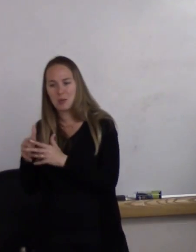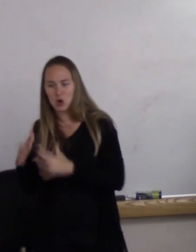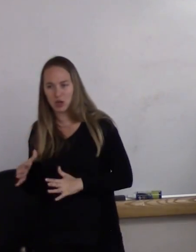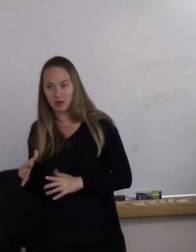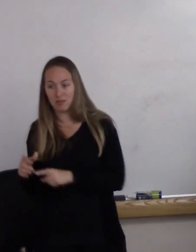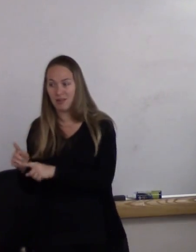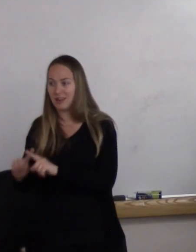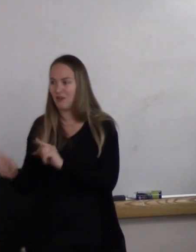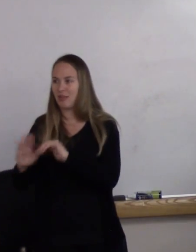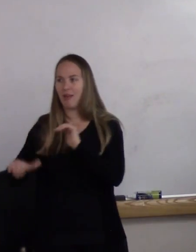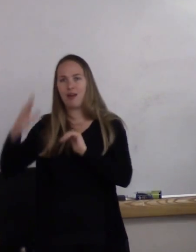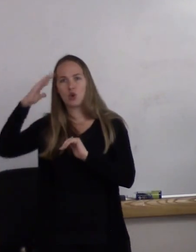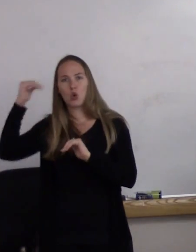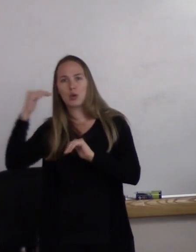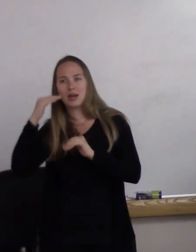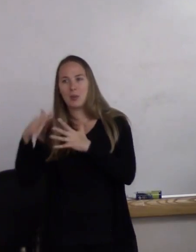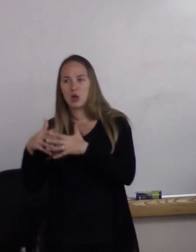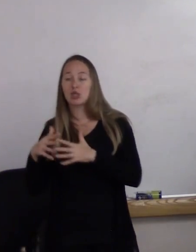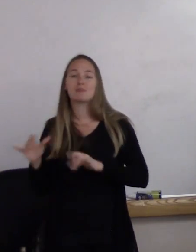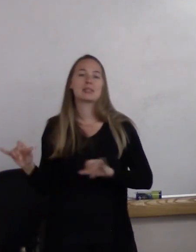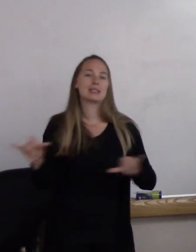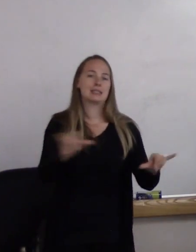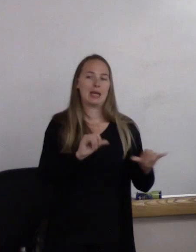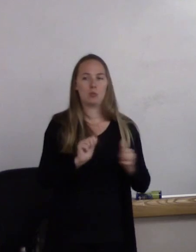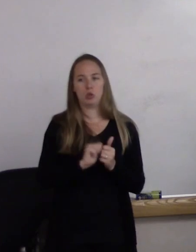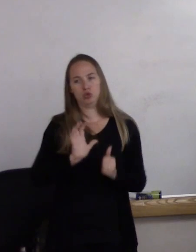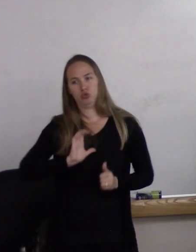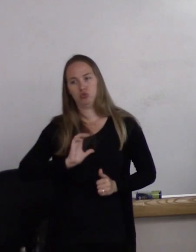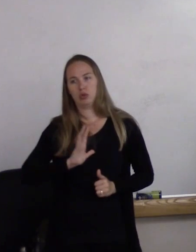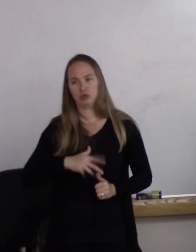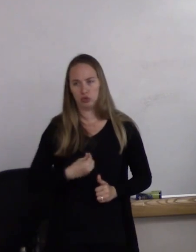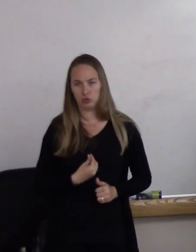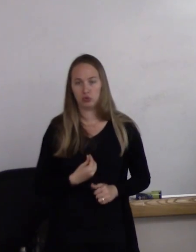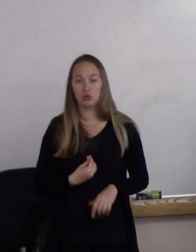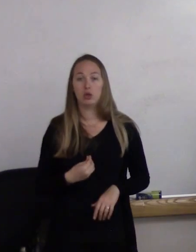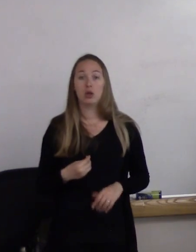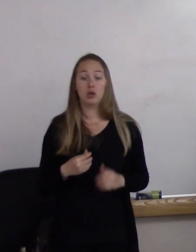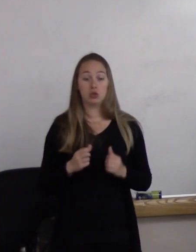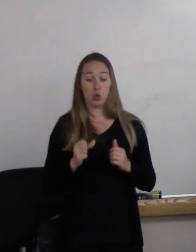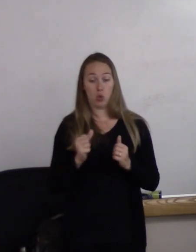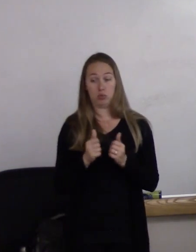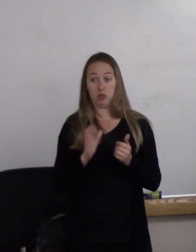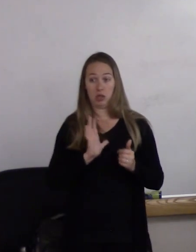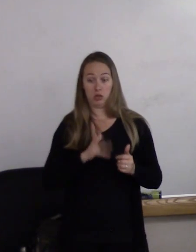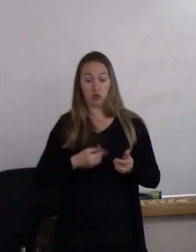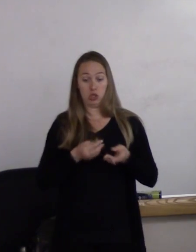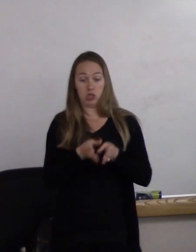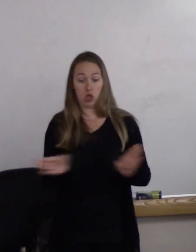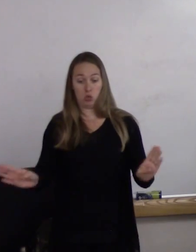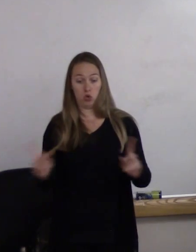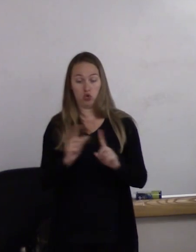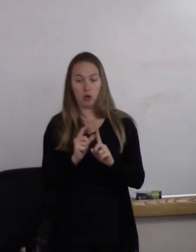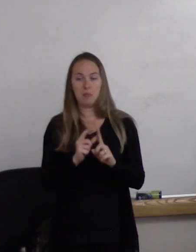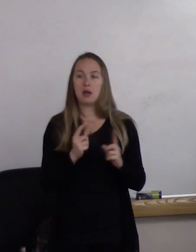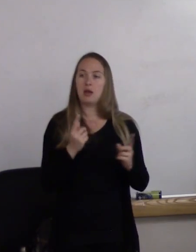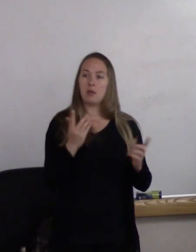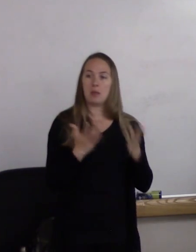It's the same thing with transgender. So under the umbrella of transgender, you have people that may identify as cross-dresser.